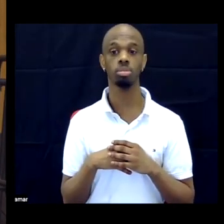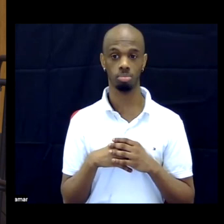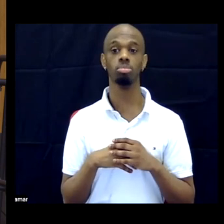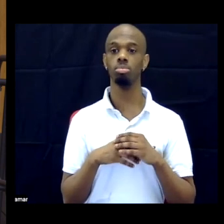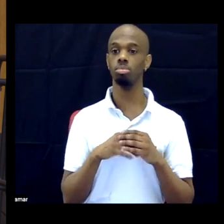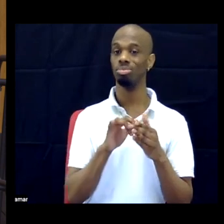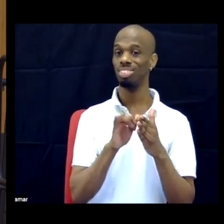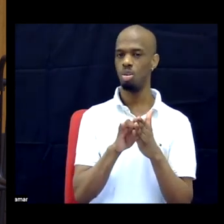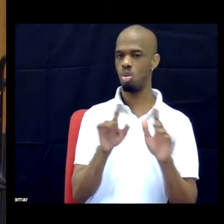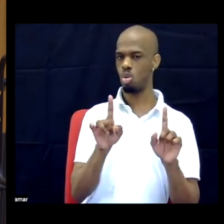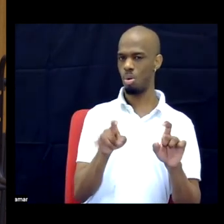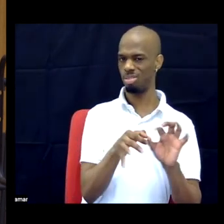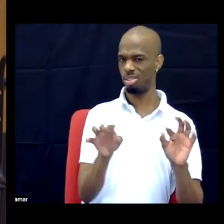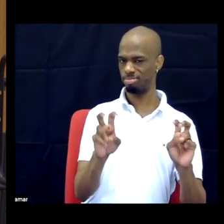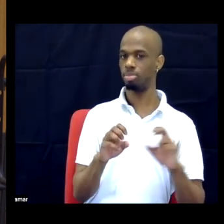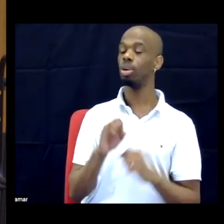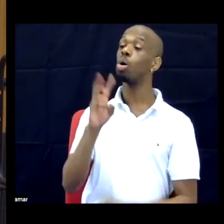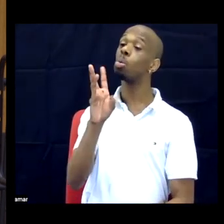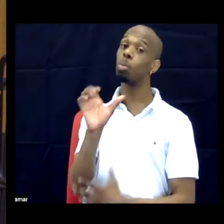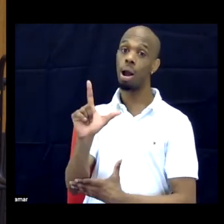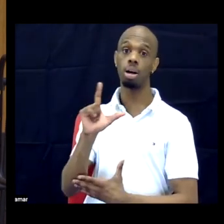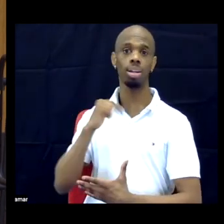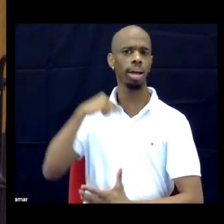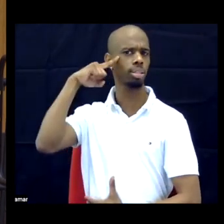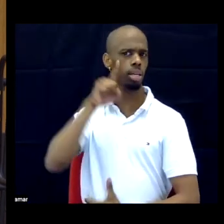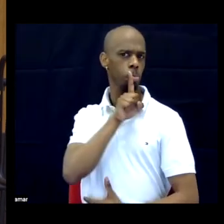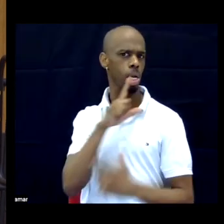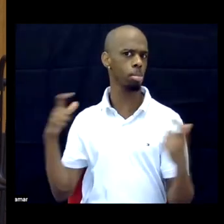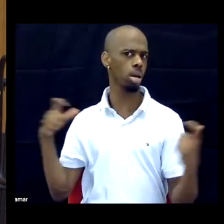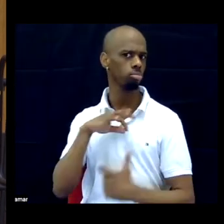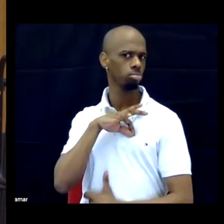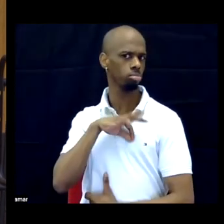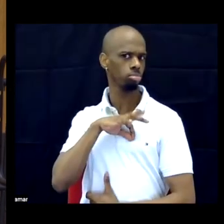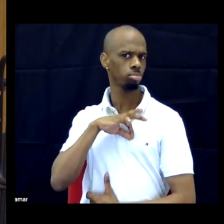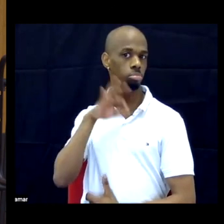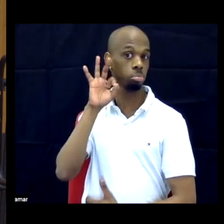I think that, for one, it would just be helpful if people who are doing disability studies,